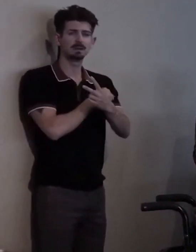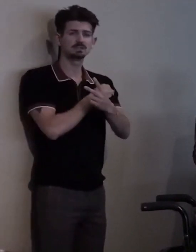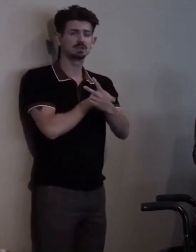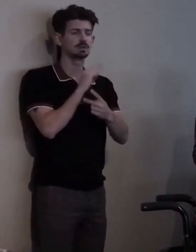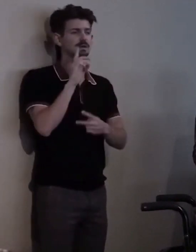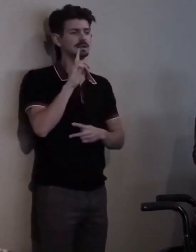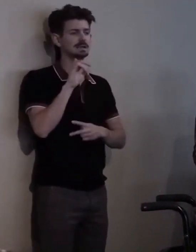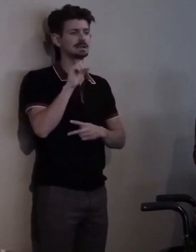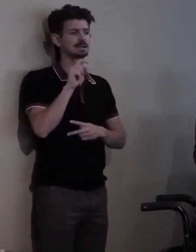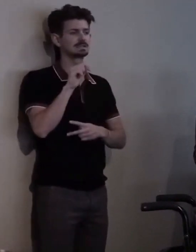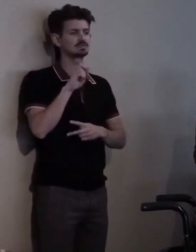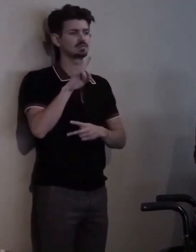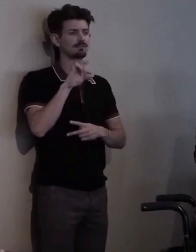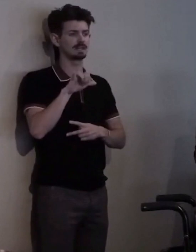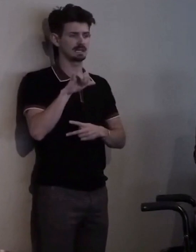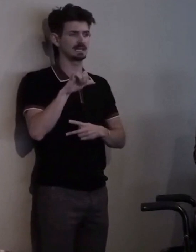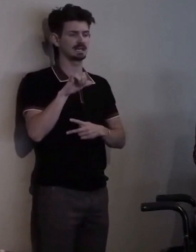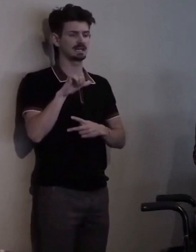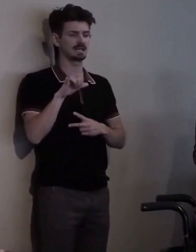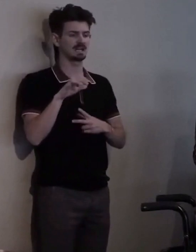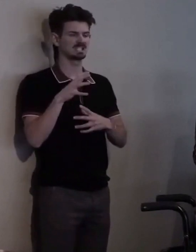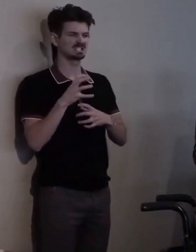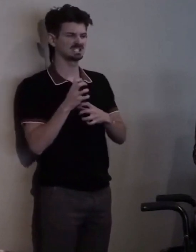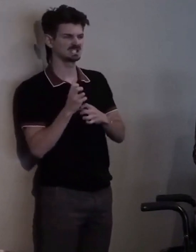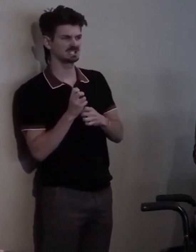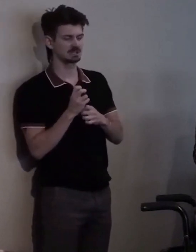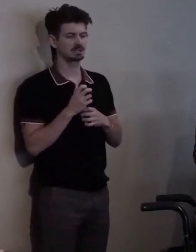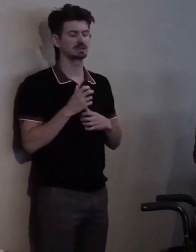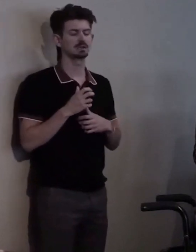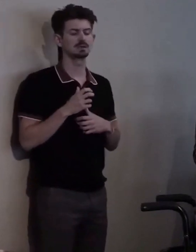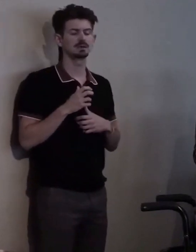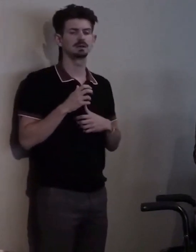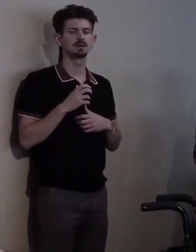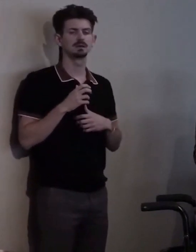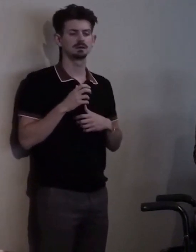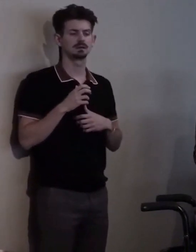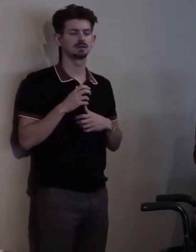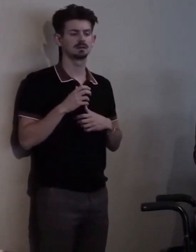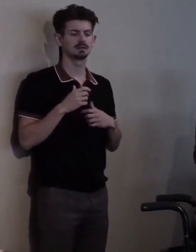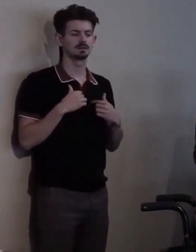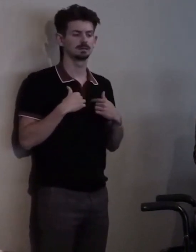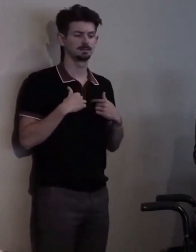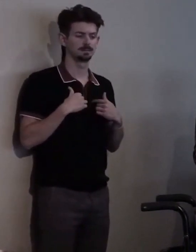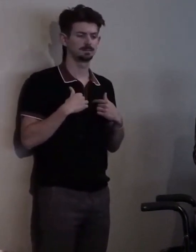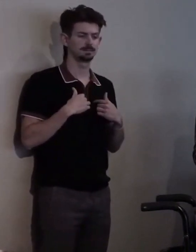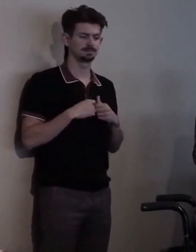and that's where it falls apart. My fiancée was Mike Smith,